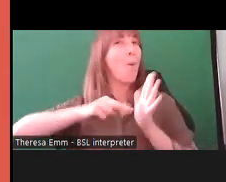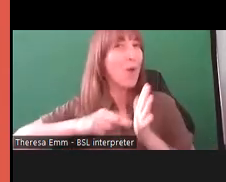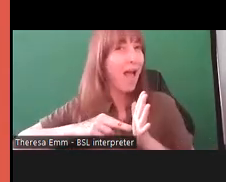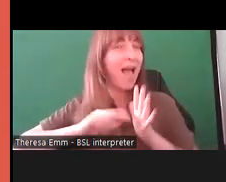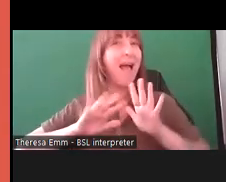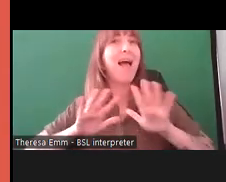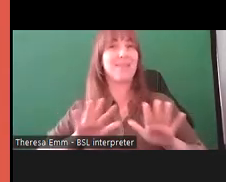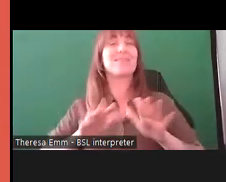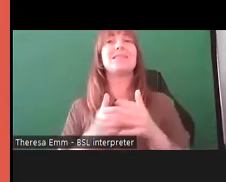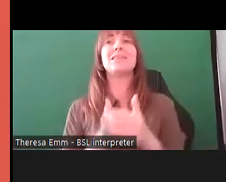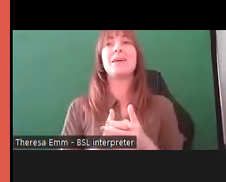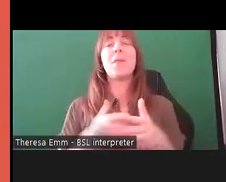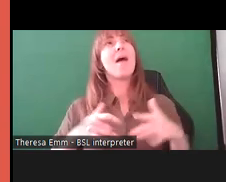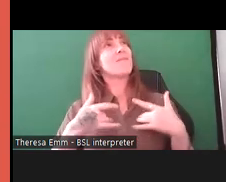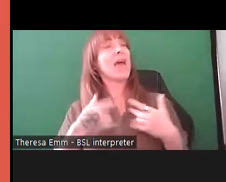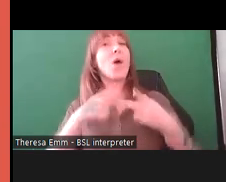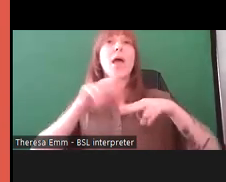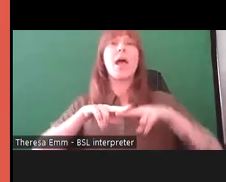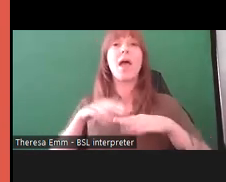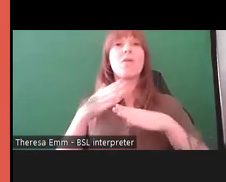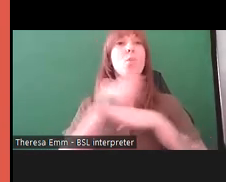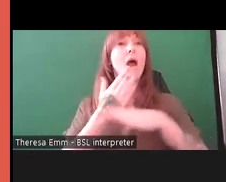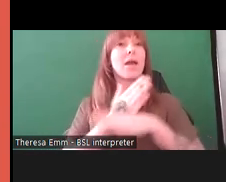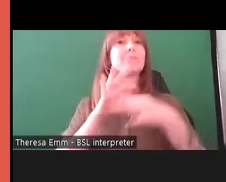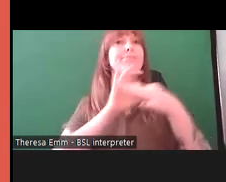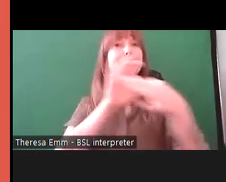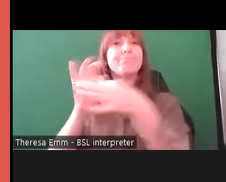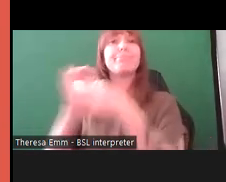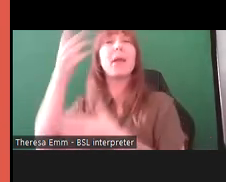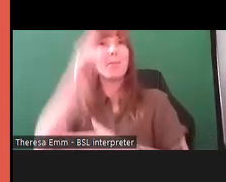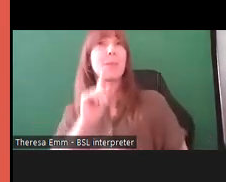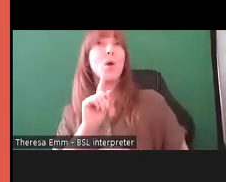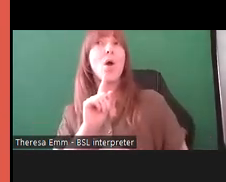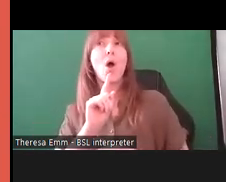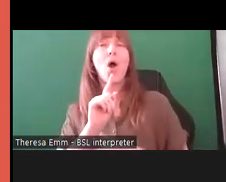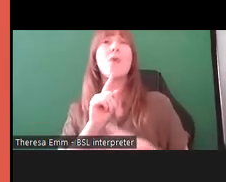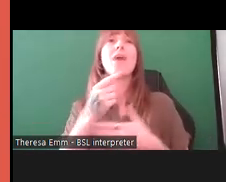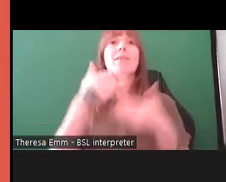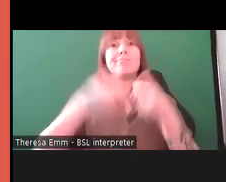going to work with people on projects, especially durational projects that are long and take time,